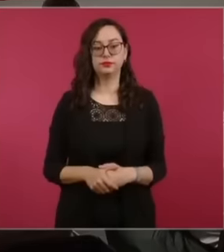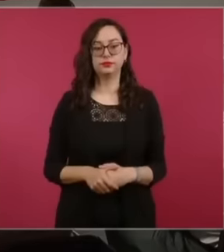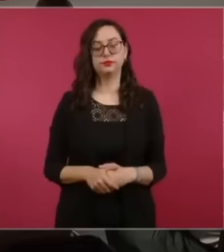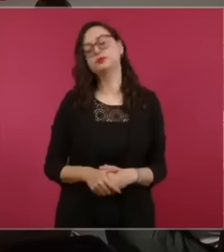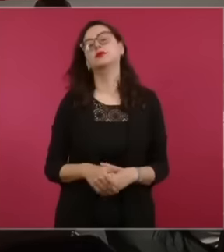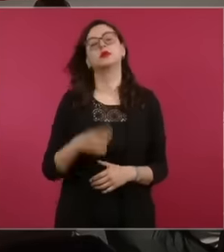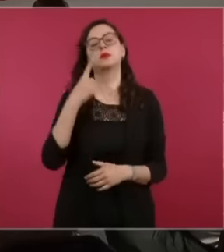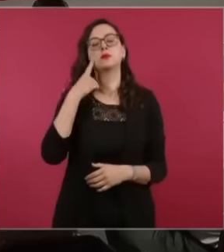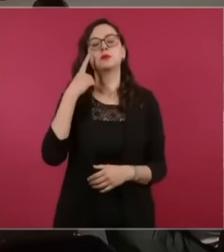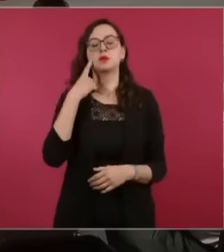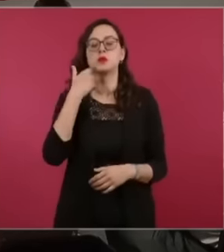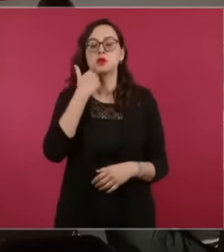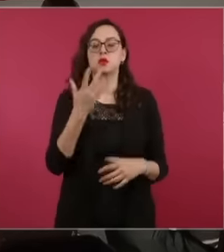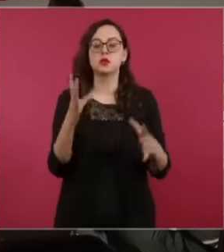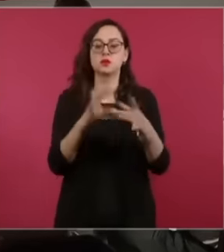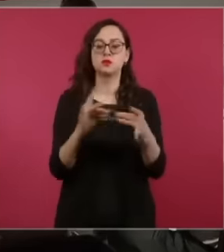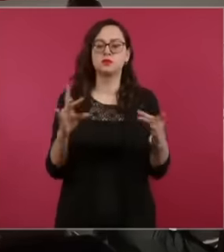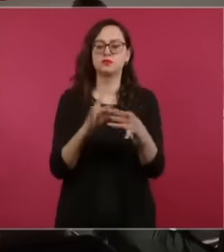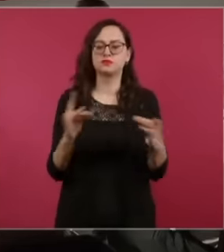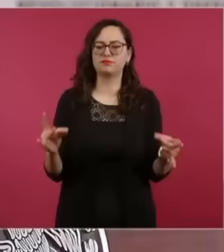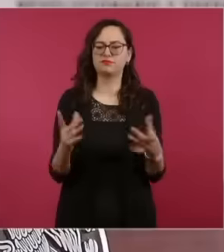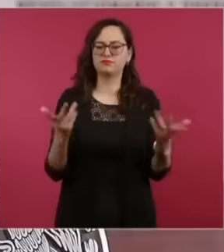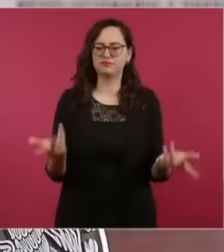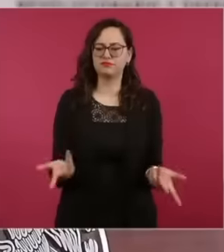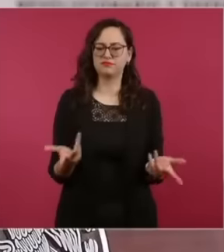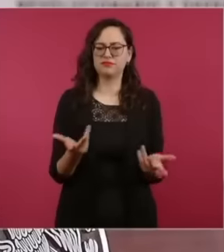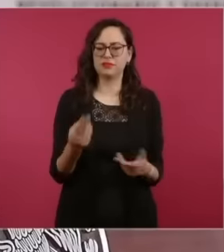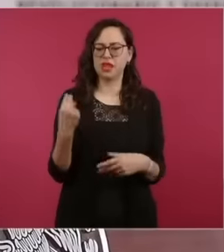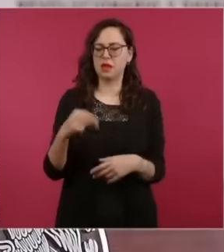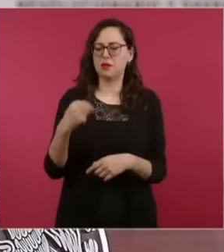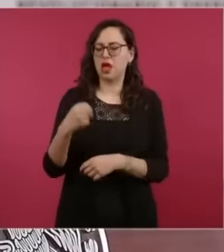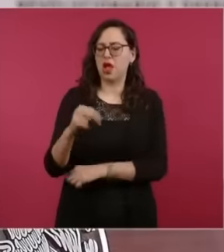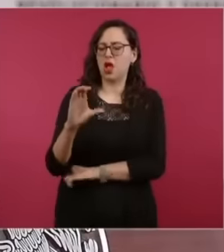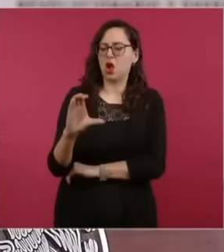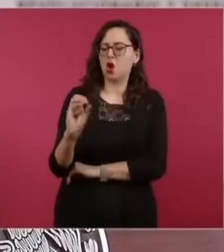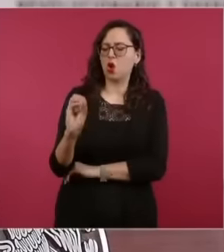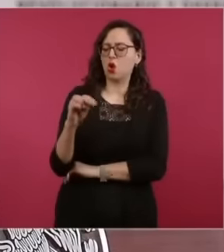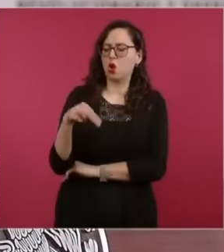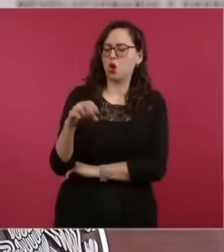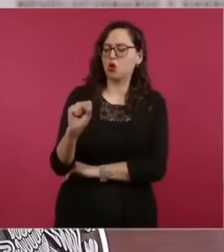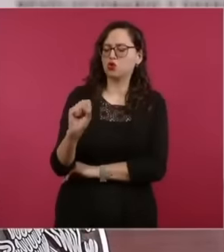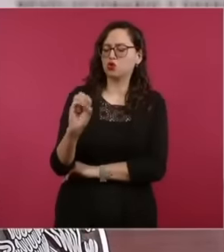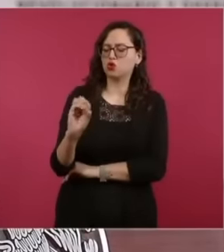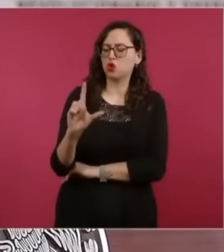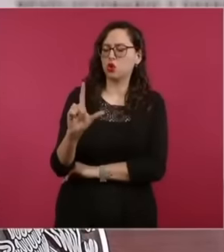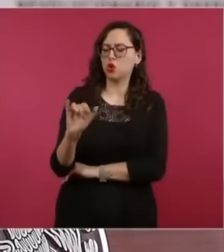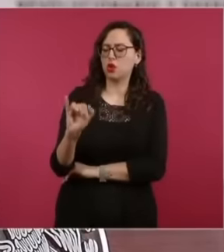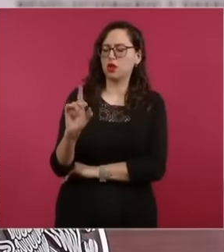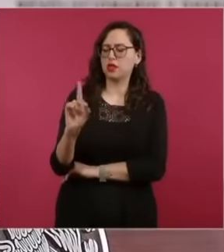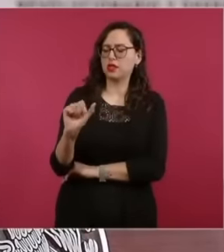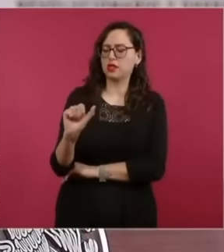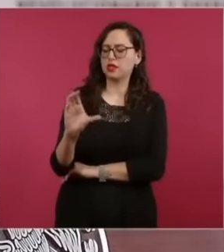fiscal consolidation consists of which is the main topic of The audits